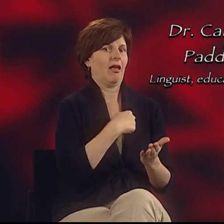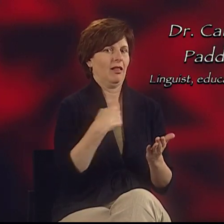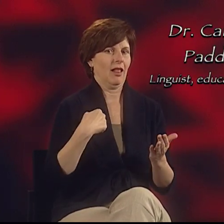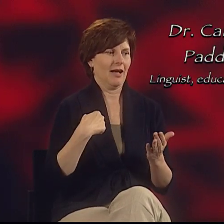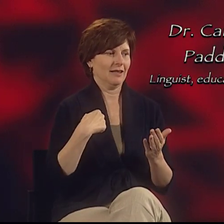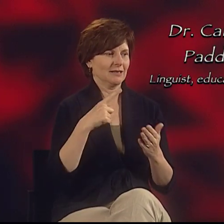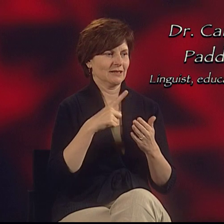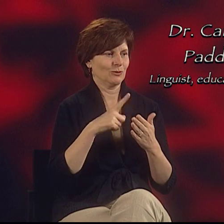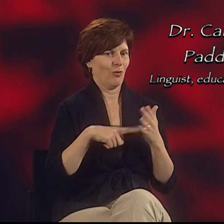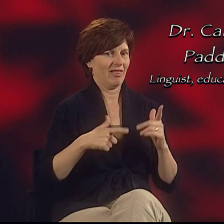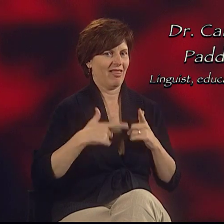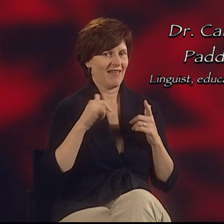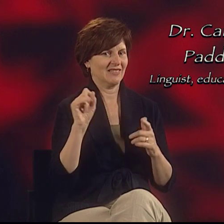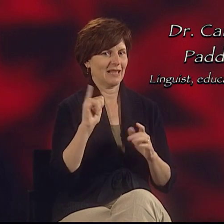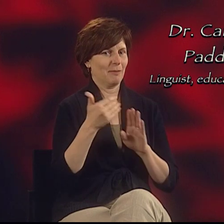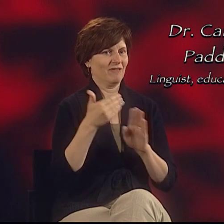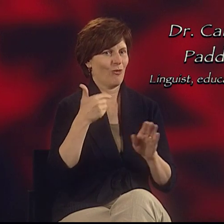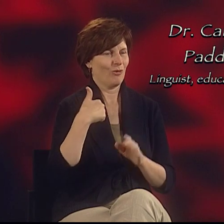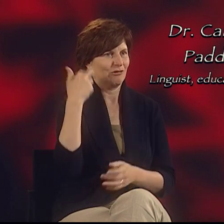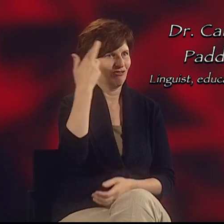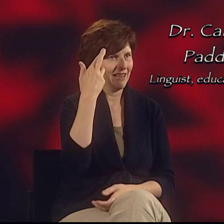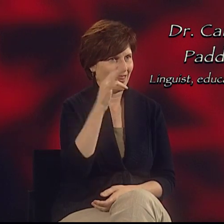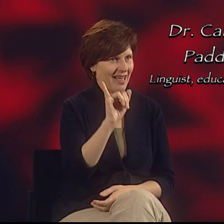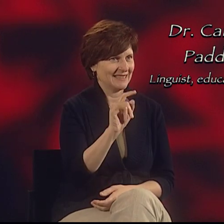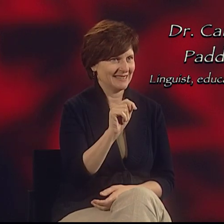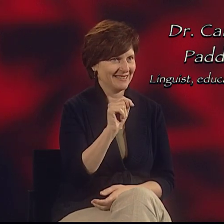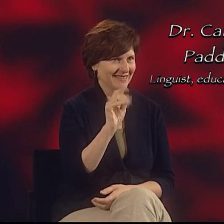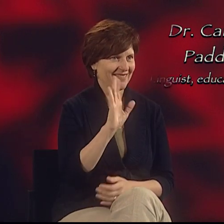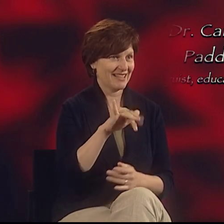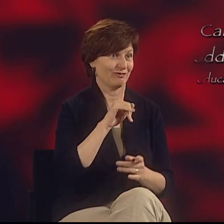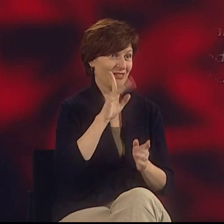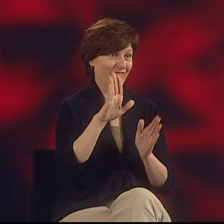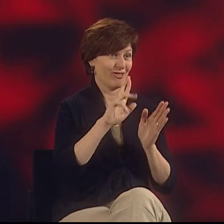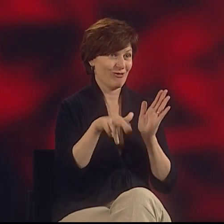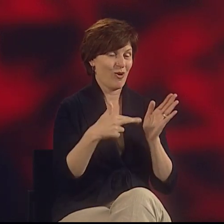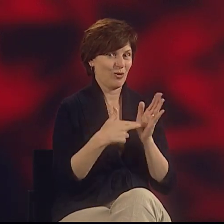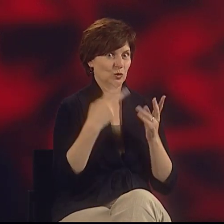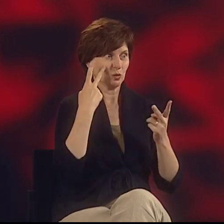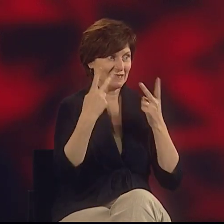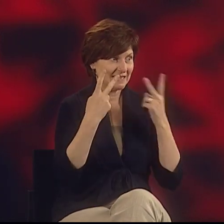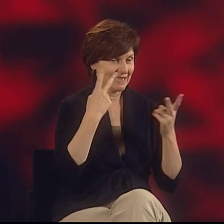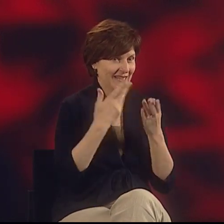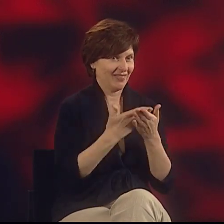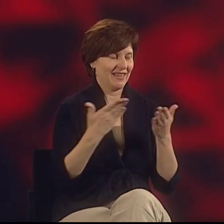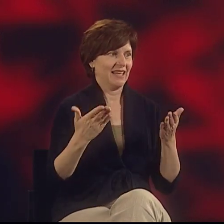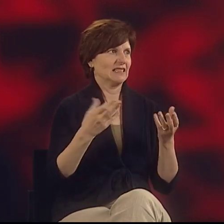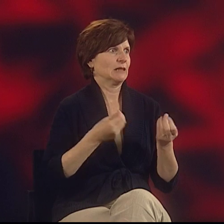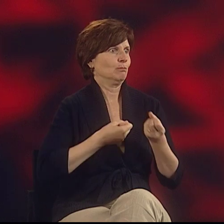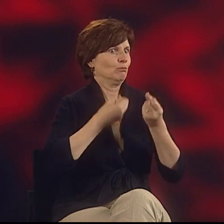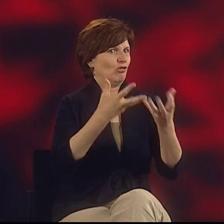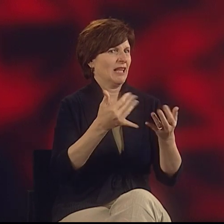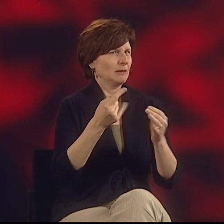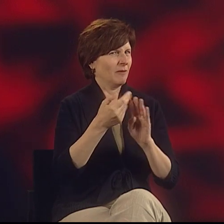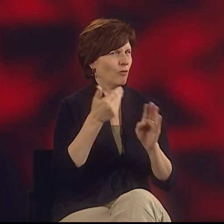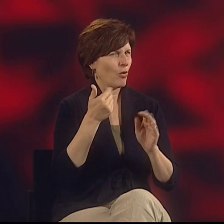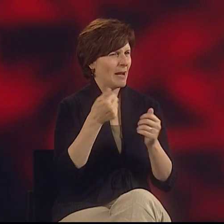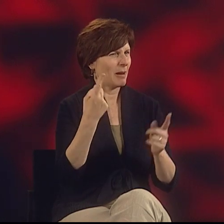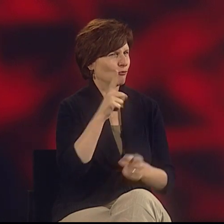Artists tell us what life is like before we even realize it. That's their role - to see things and express them,